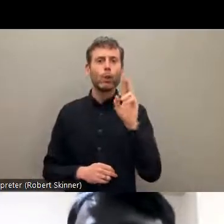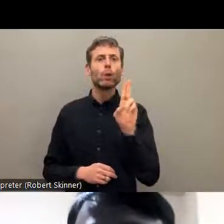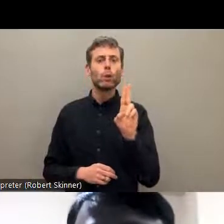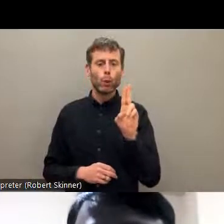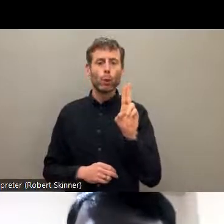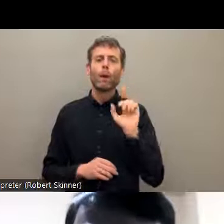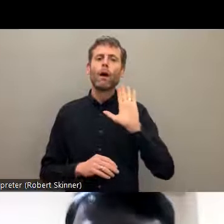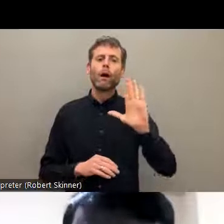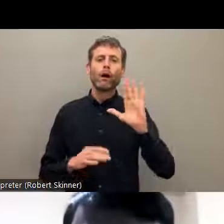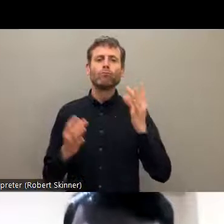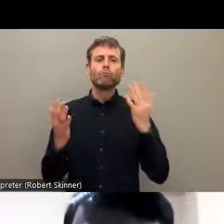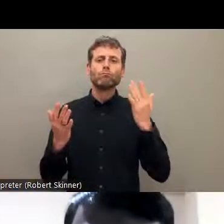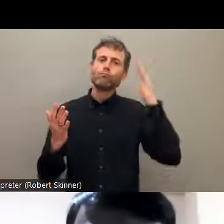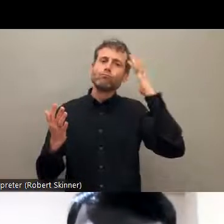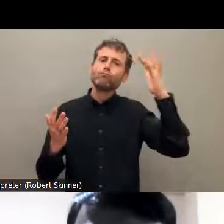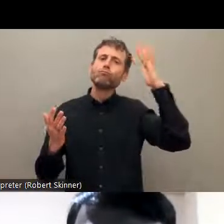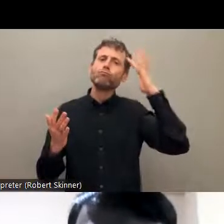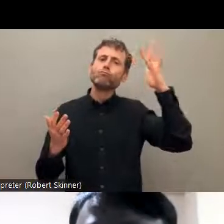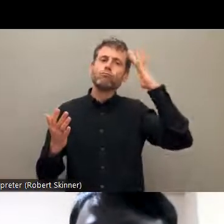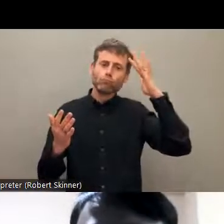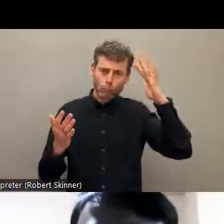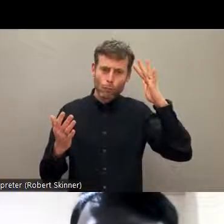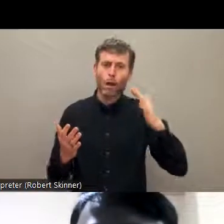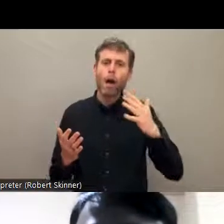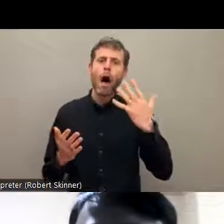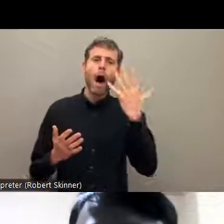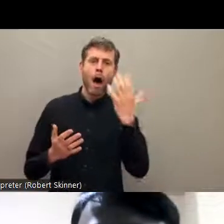are basically the four, you know, different castes.